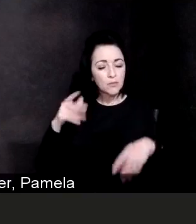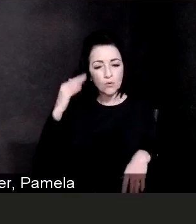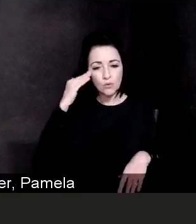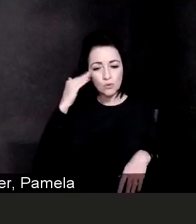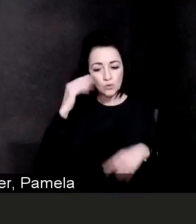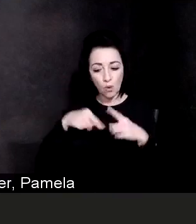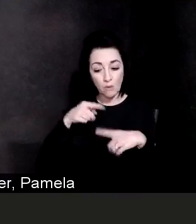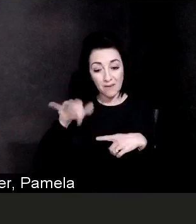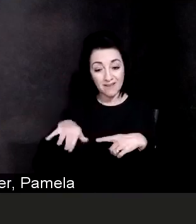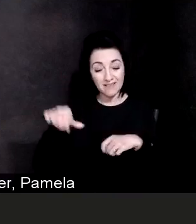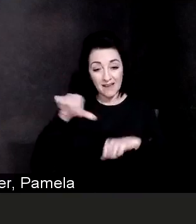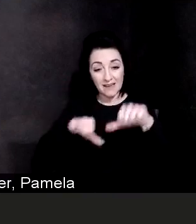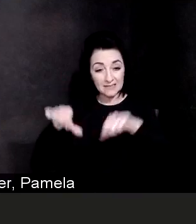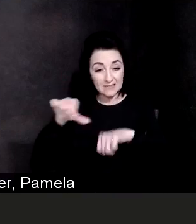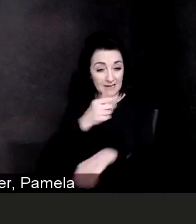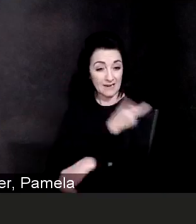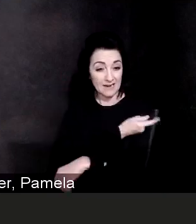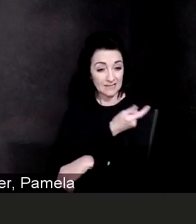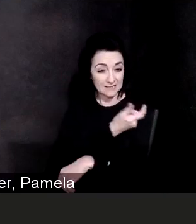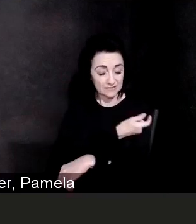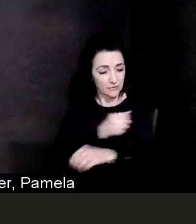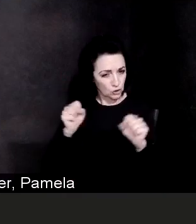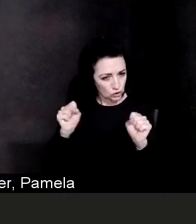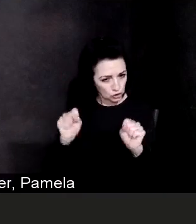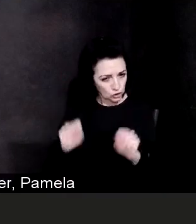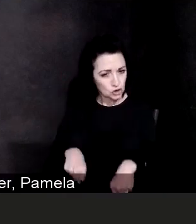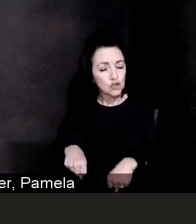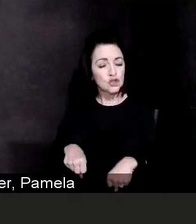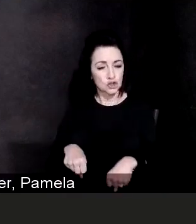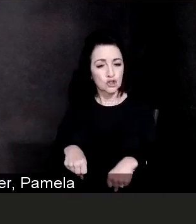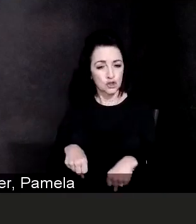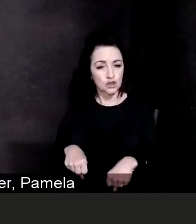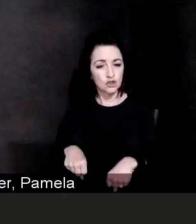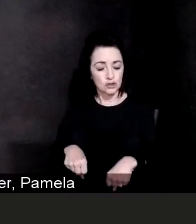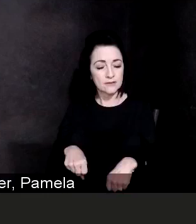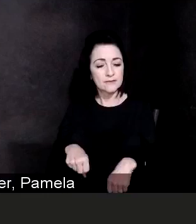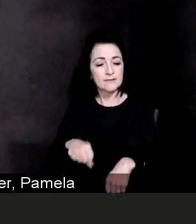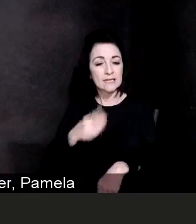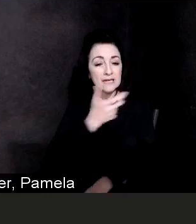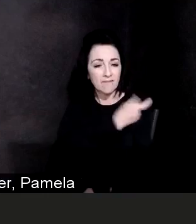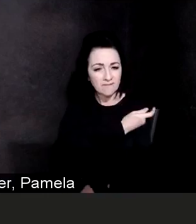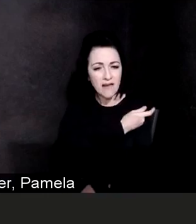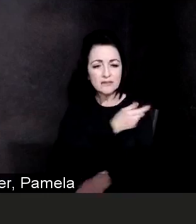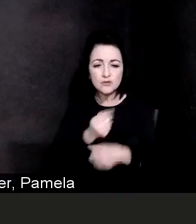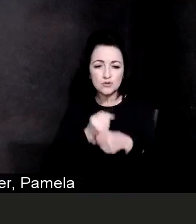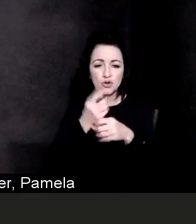this can be a vaccine that causes a lot of soreness in your arm, where it is injected.